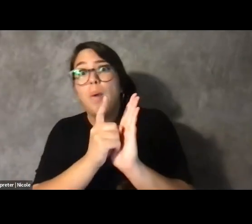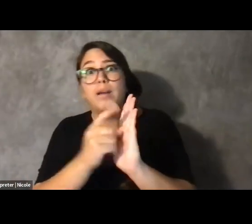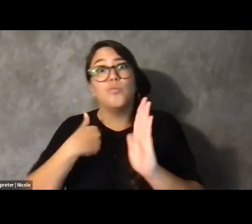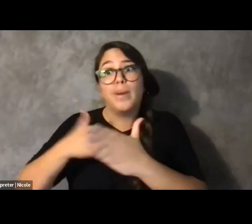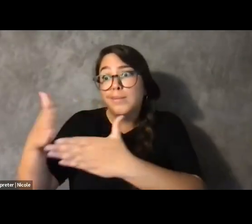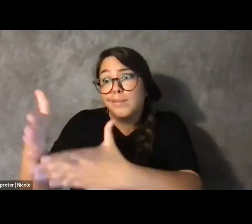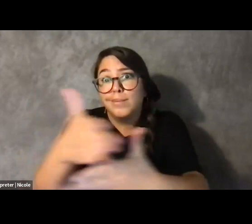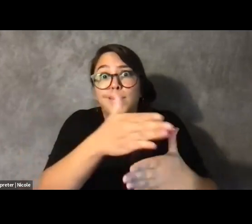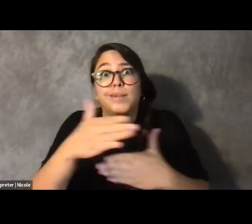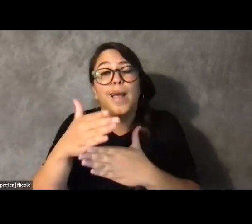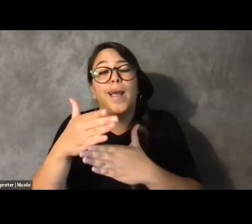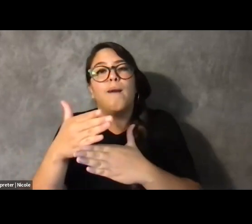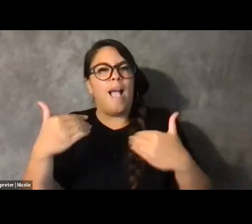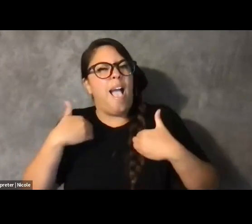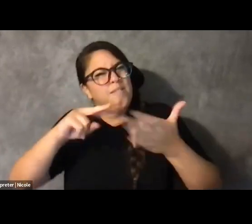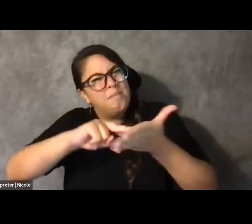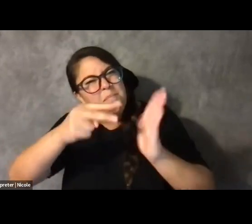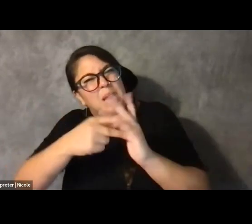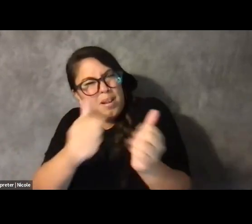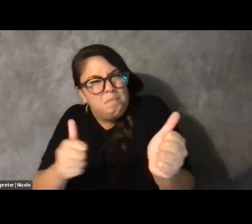We share this idea of who we are.